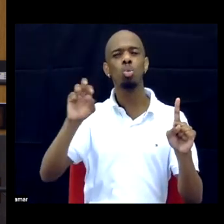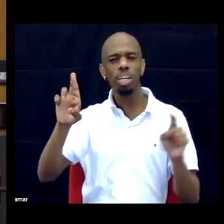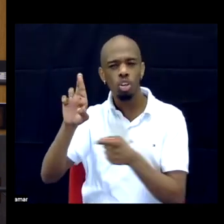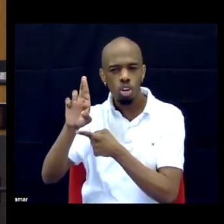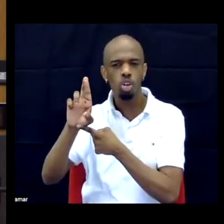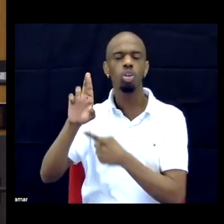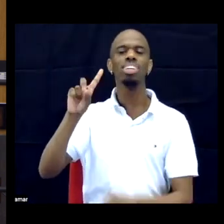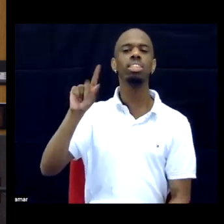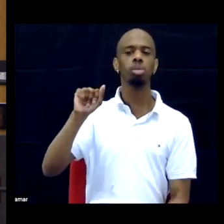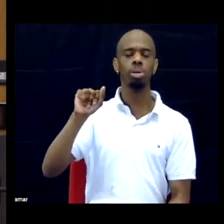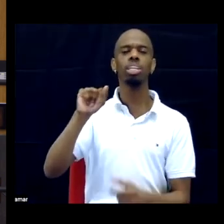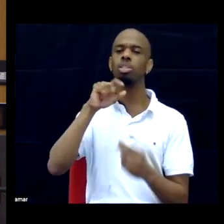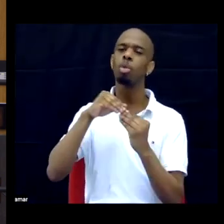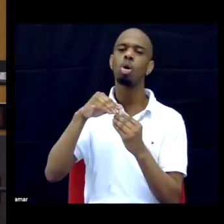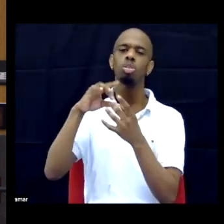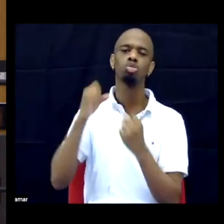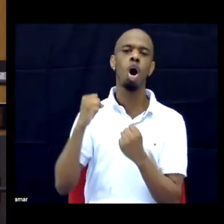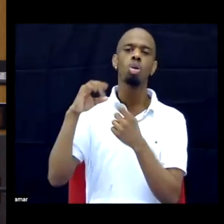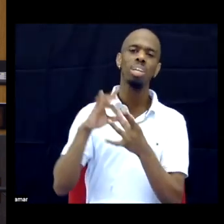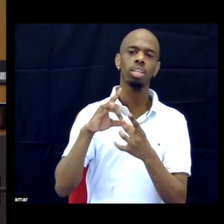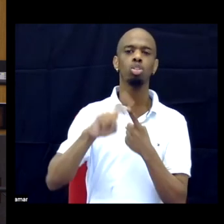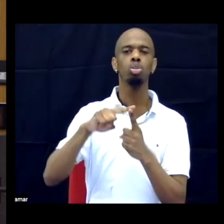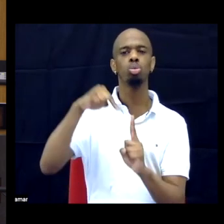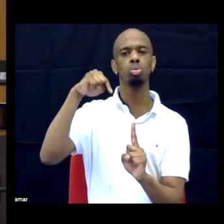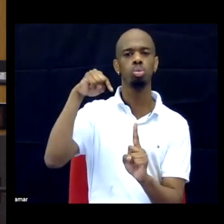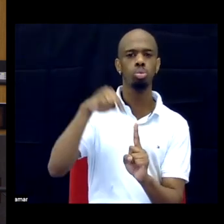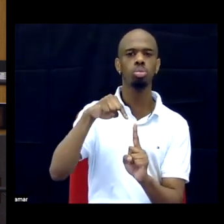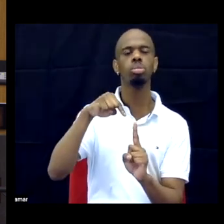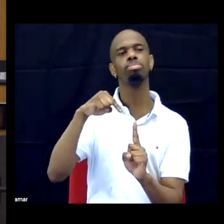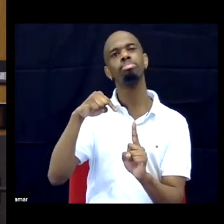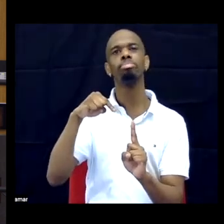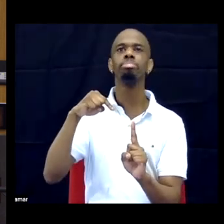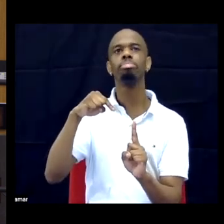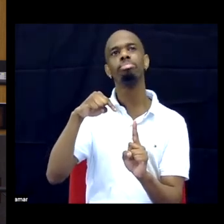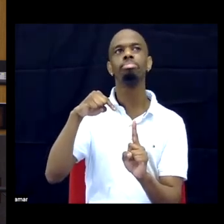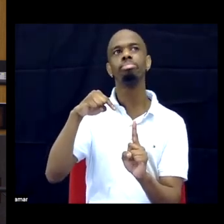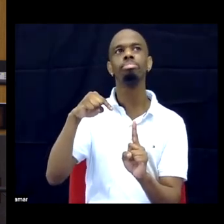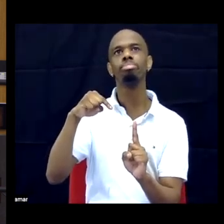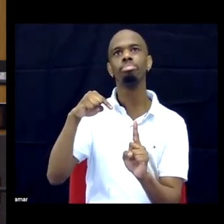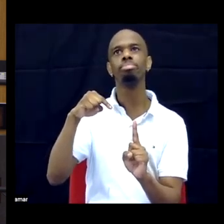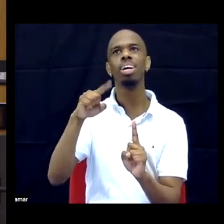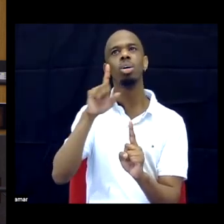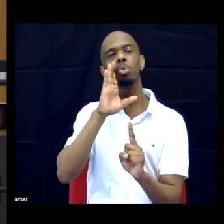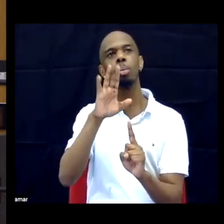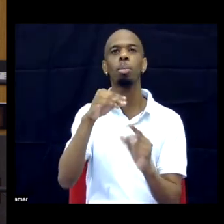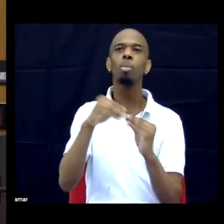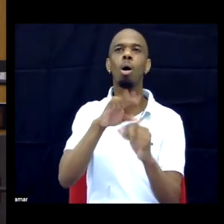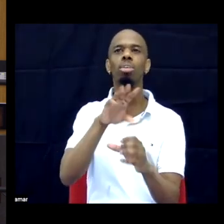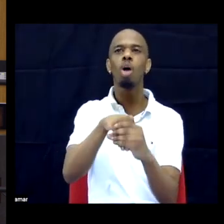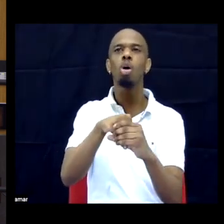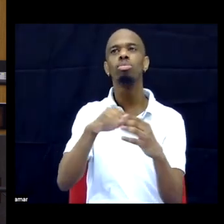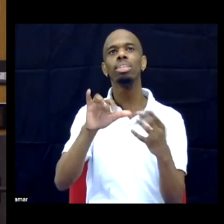in the DSM and engage in the history of AIDS organizing.